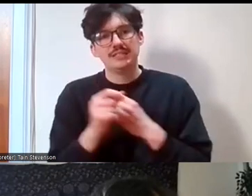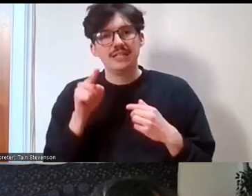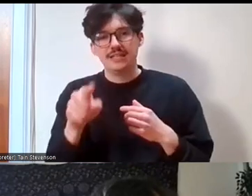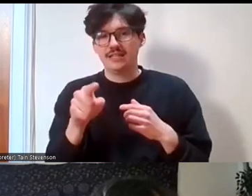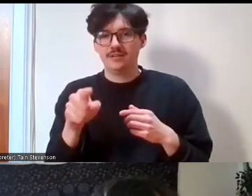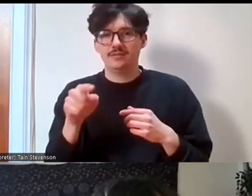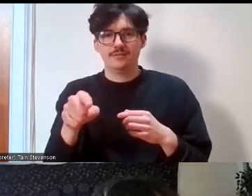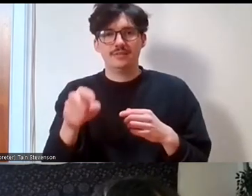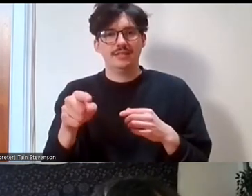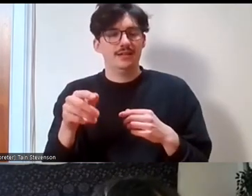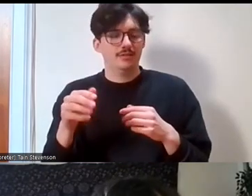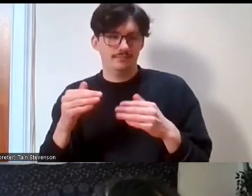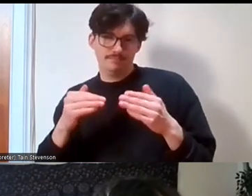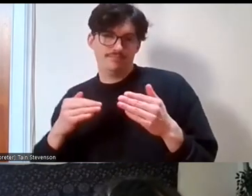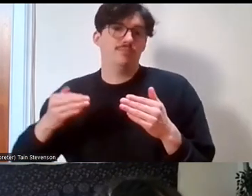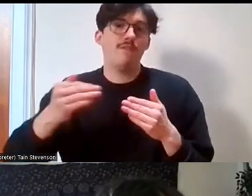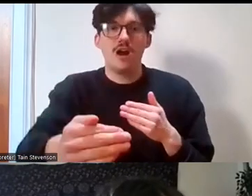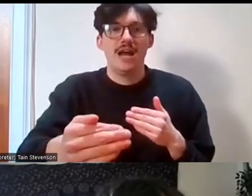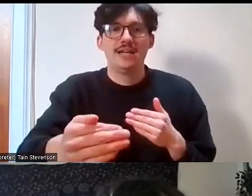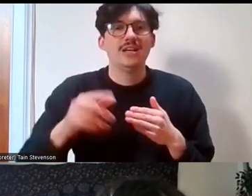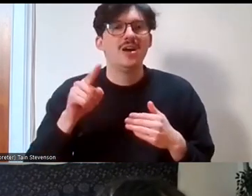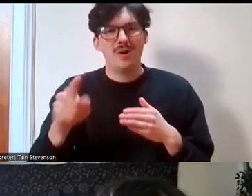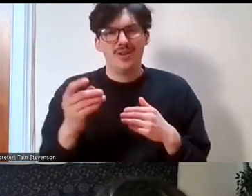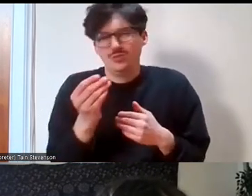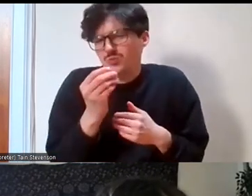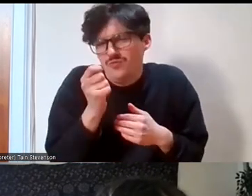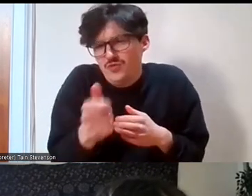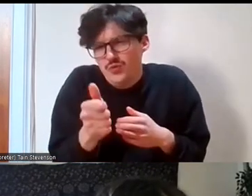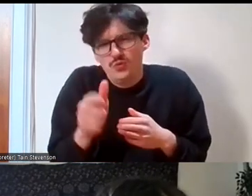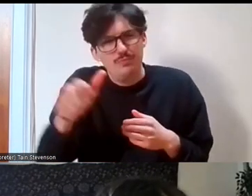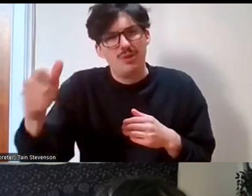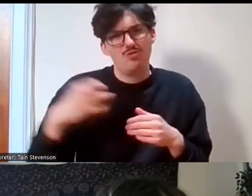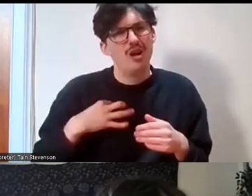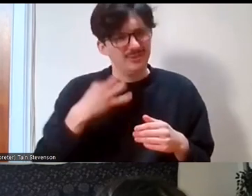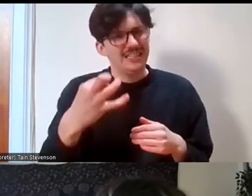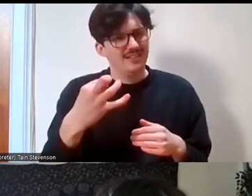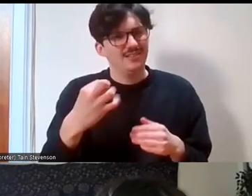game in their field, but there's so little of us out there being represented so please reach out to